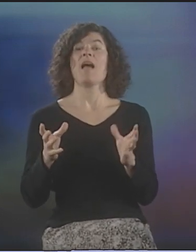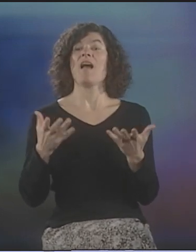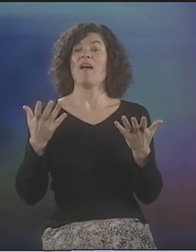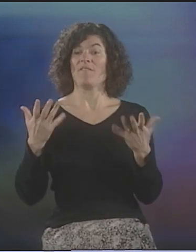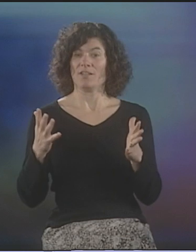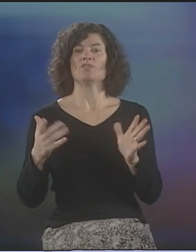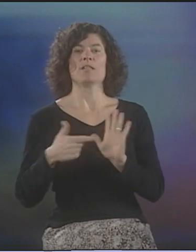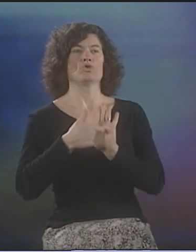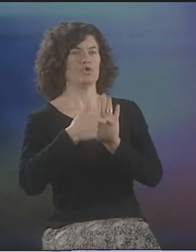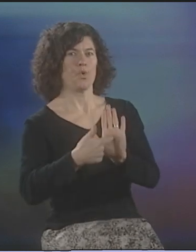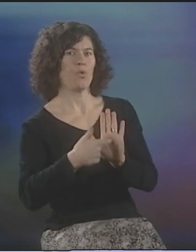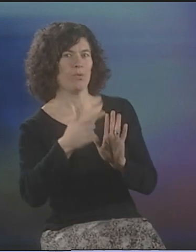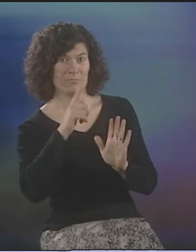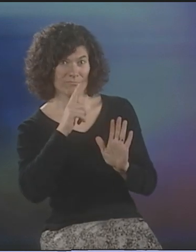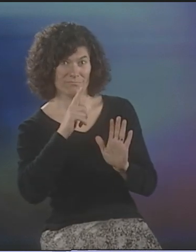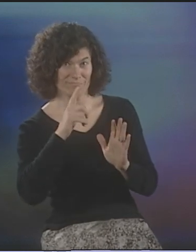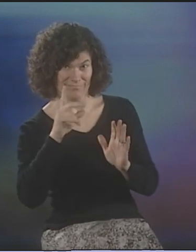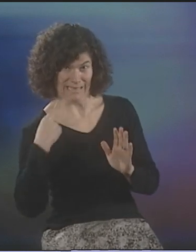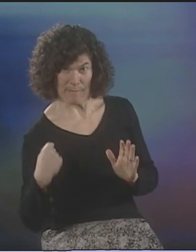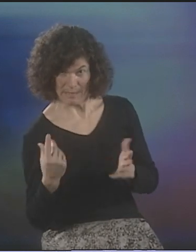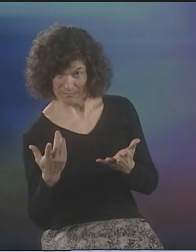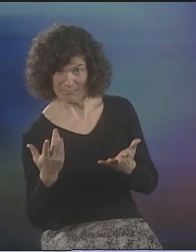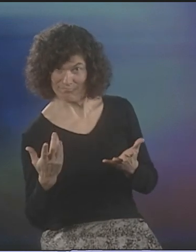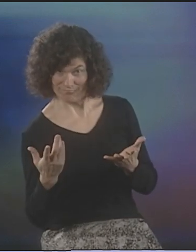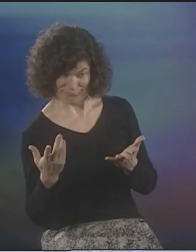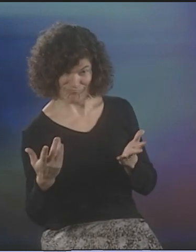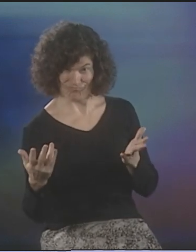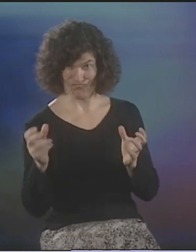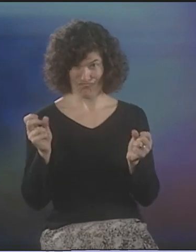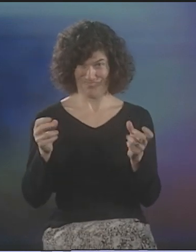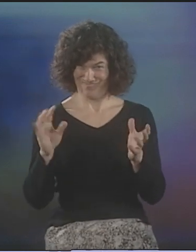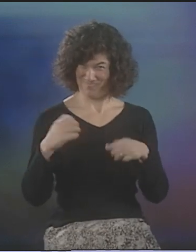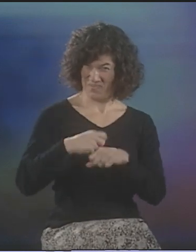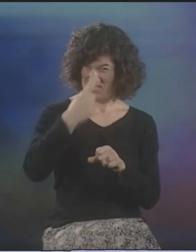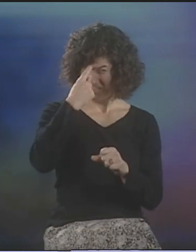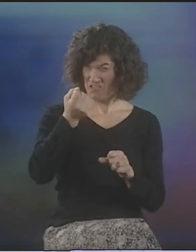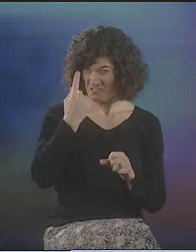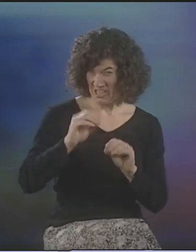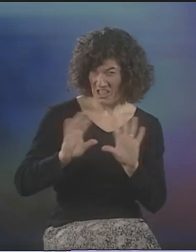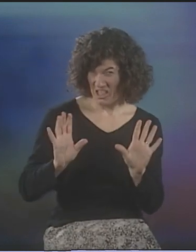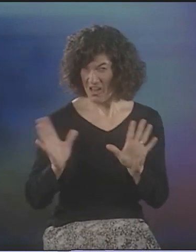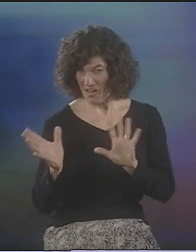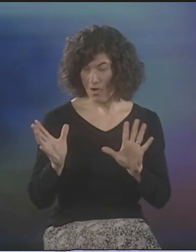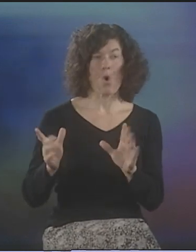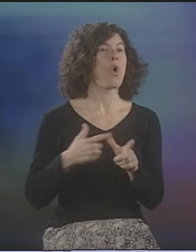TO BE ABLE TO SHOW THE TRUE INTENT. SO, I WOULD SHOW DEBBIE MY WORK AND I'D SAY, "DO YOU THINK THIS IS CLEAR? DO YOU THINK IT WORKS?"